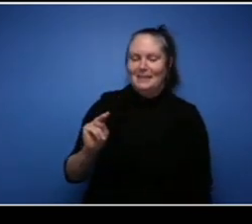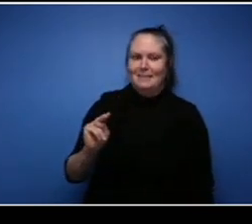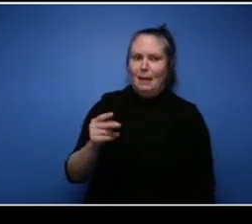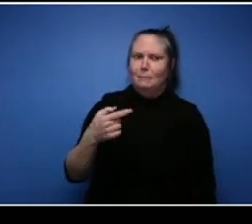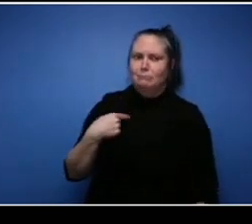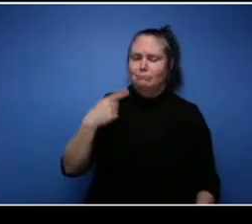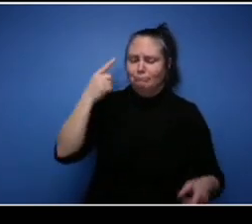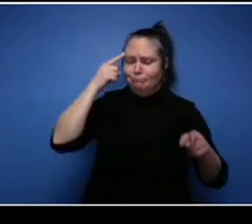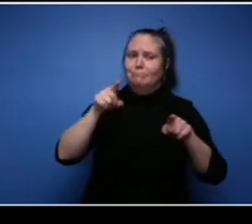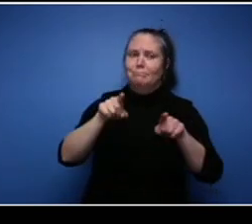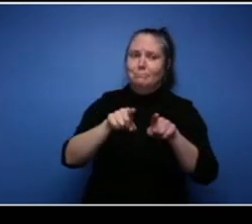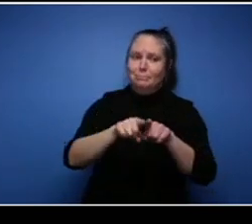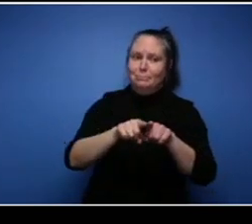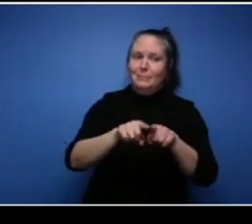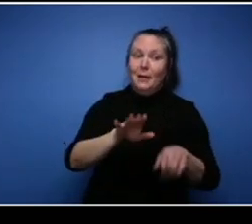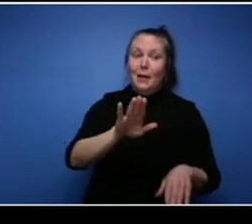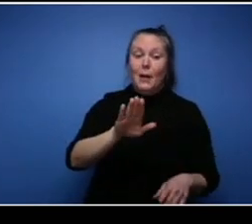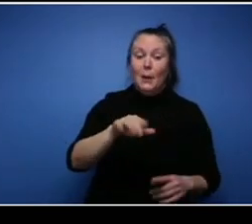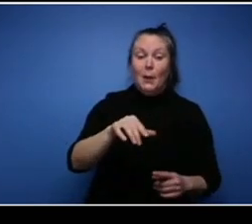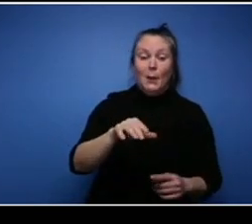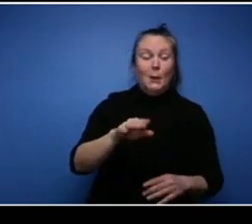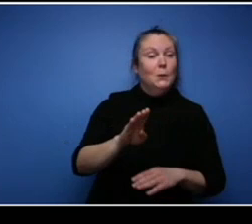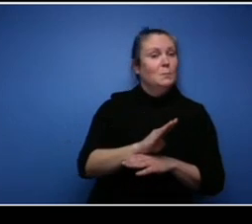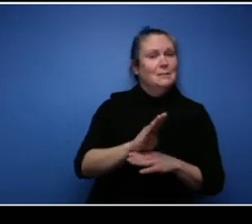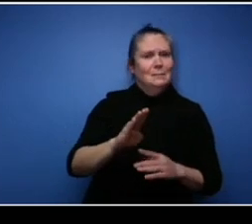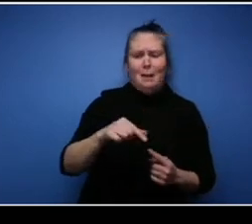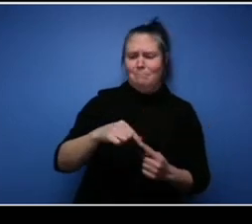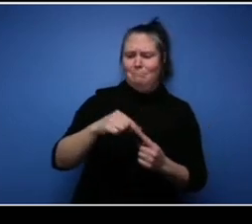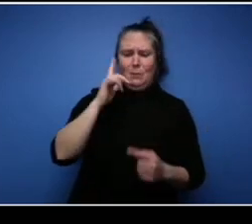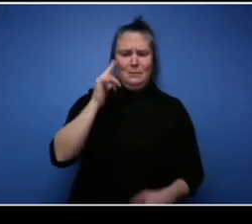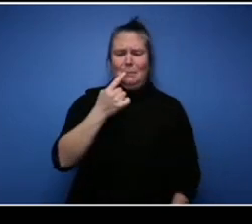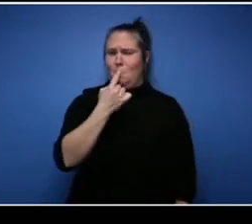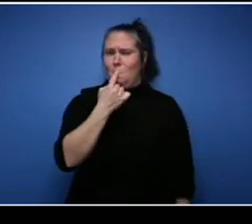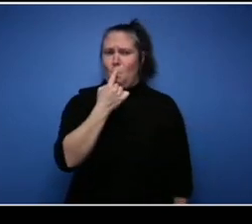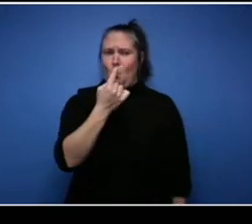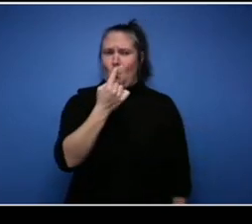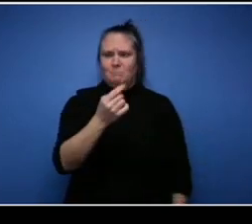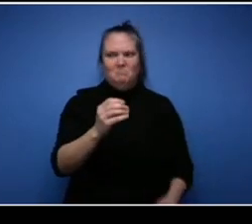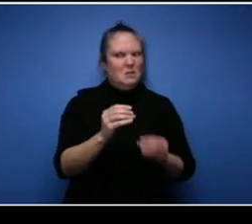is so unique that it's the only business like itself east of Montreal, if I'm not correct.